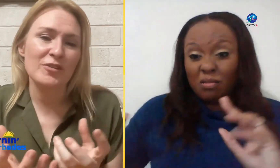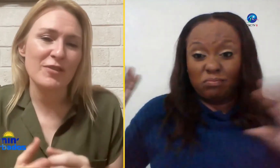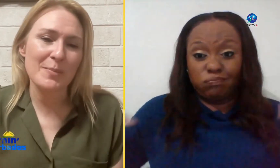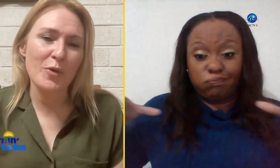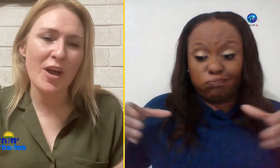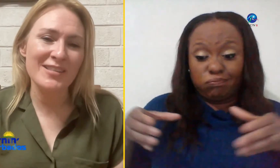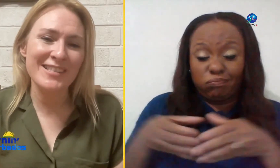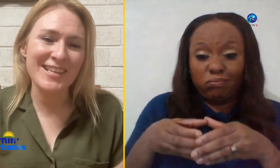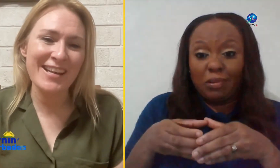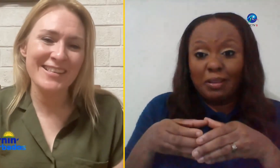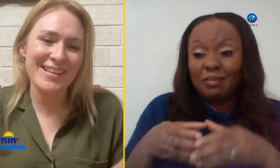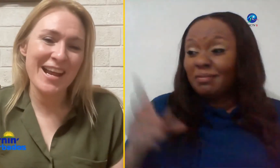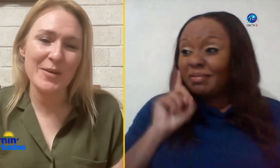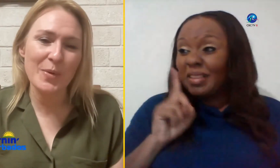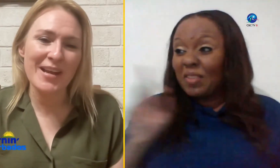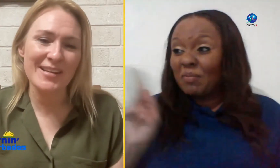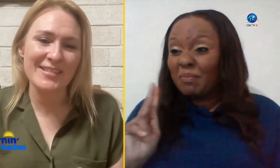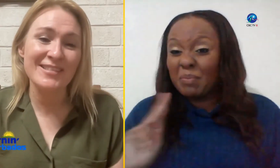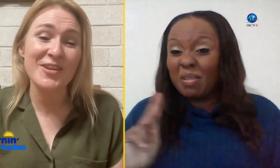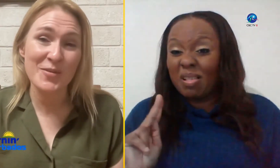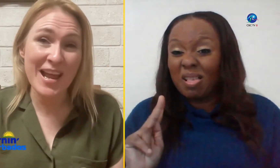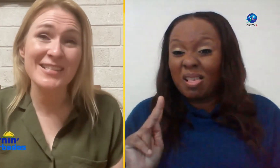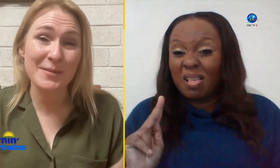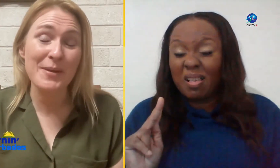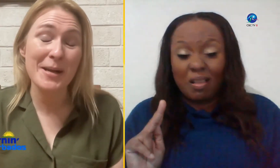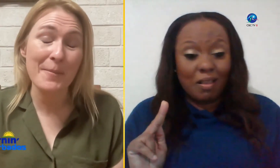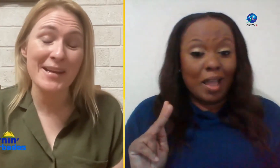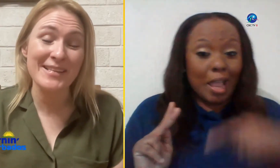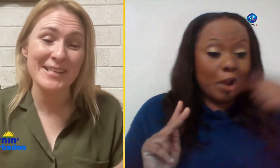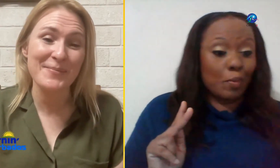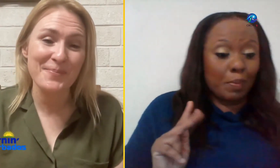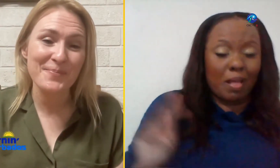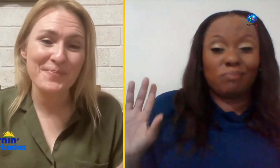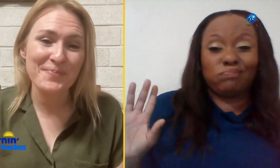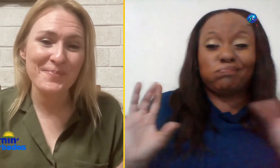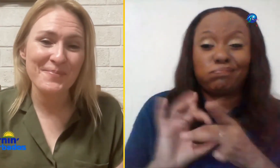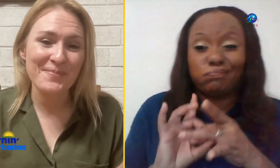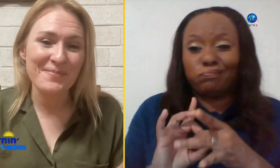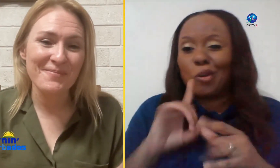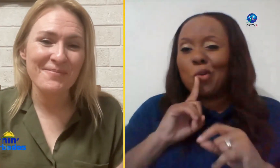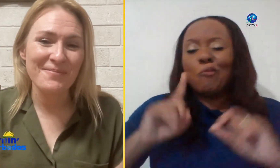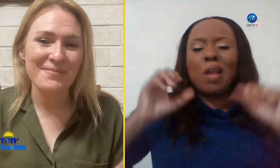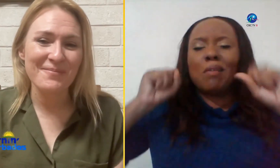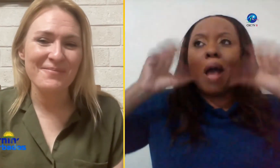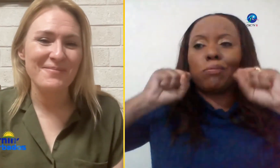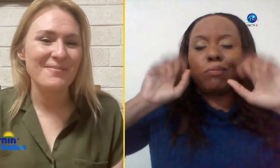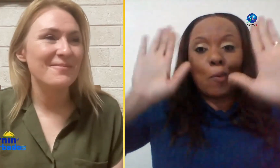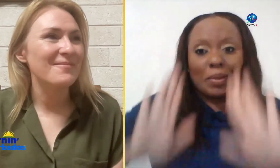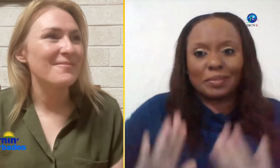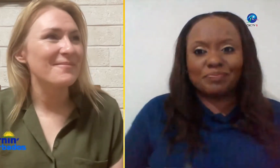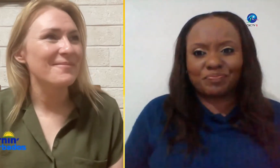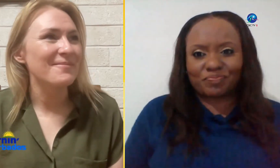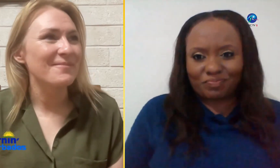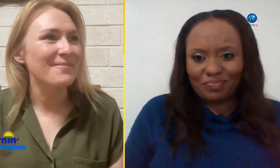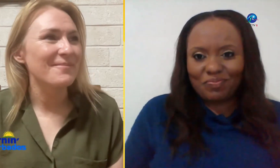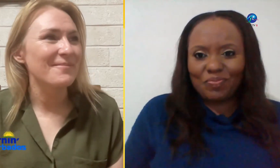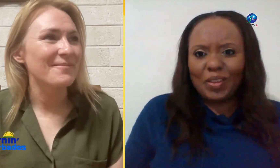um understanding and awareness the react it's been amazing there is going to be the Calypso